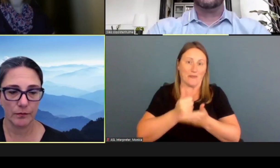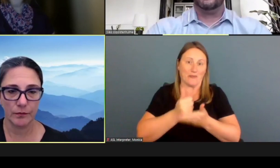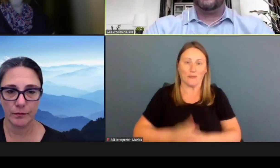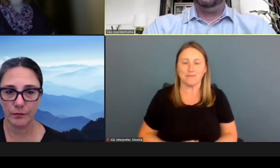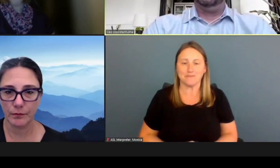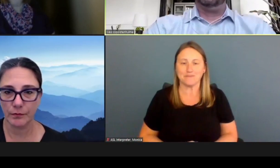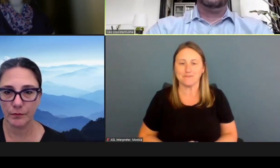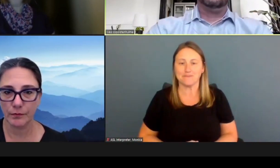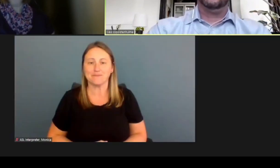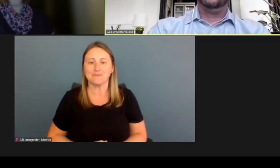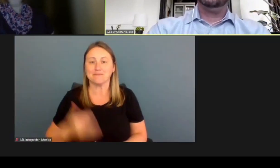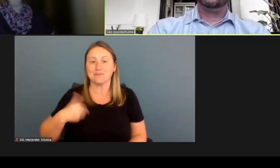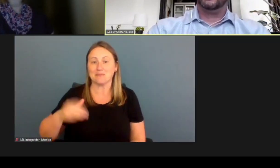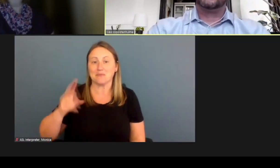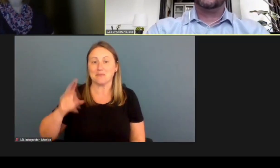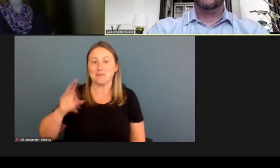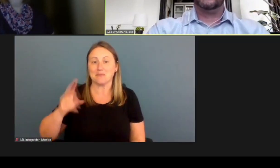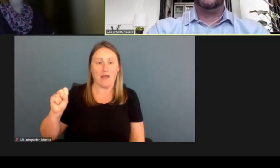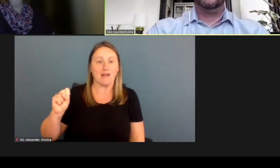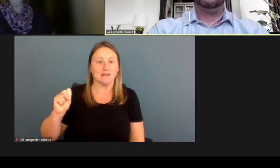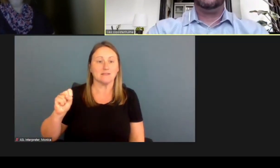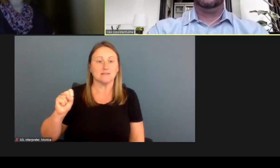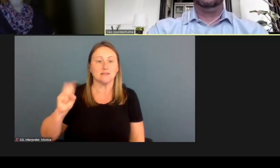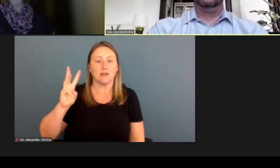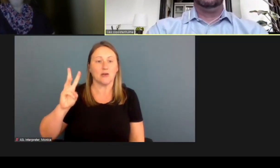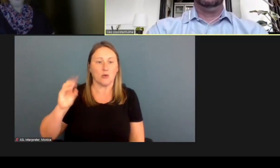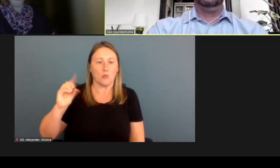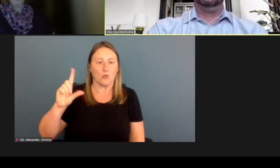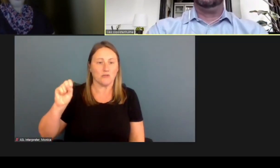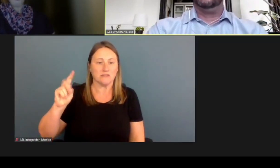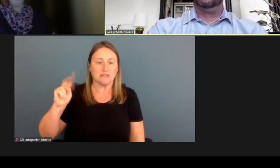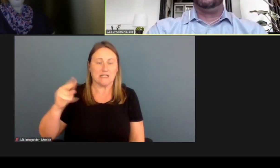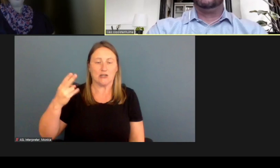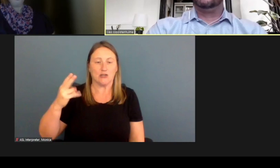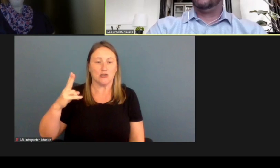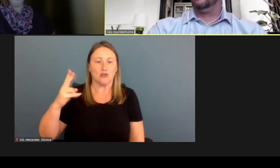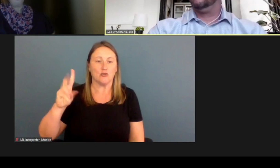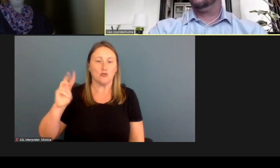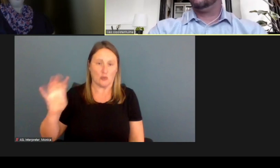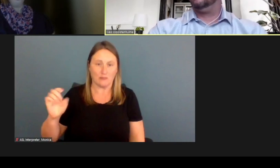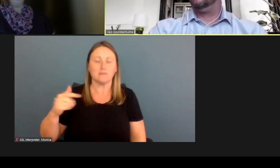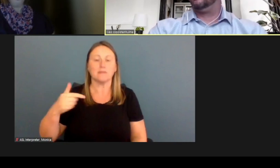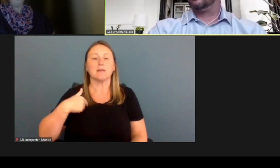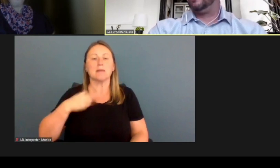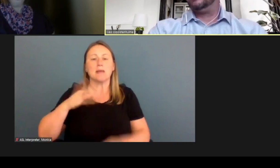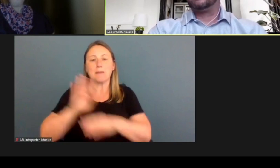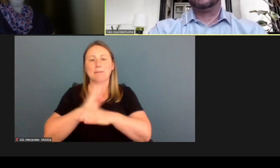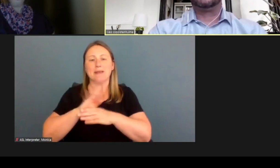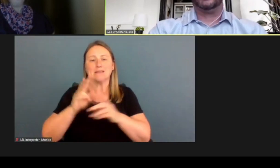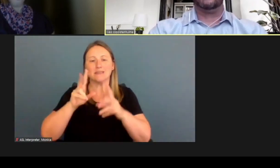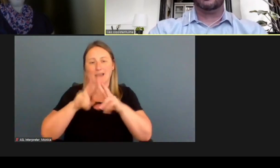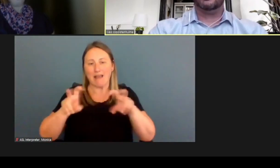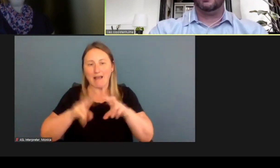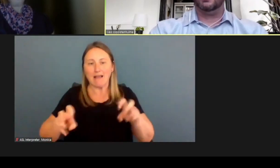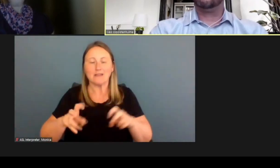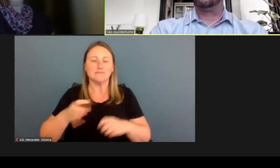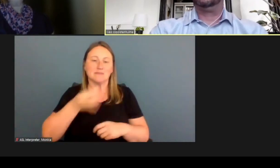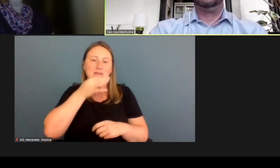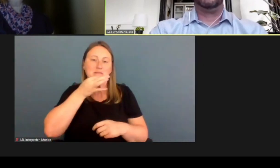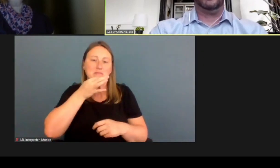Good afternoon, my name is Wes Woolstehhulme, and I'm a business analyst and user experience designer for ePASS.